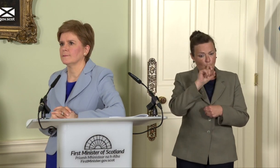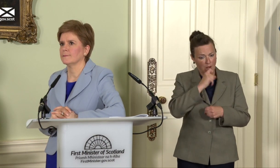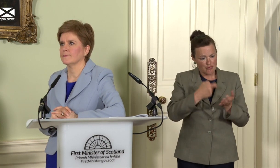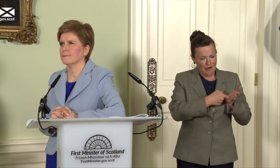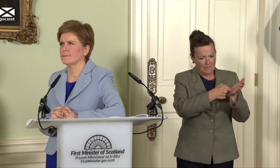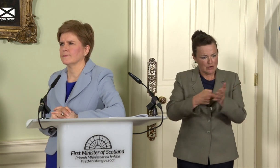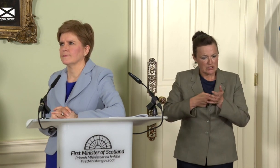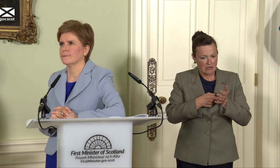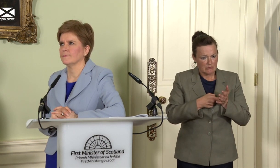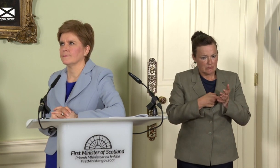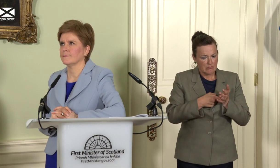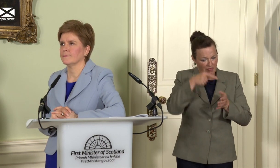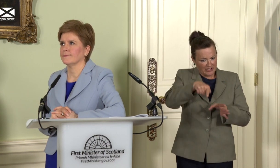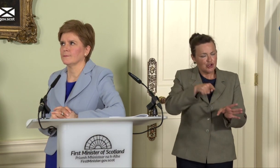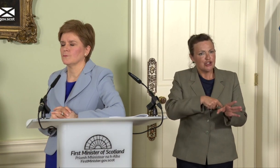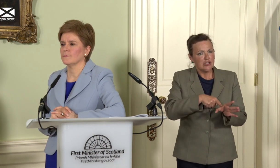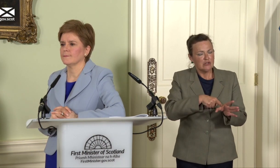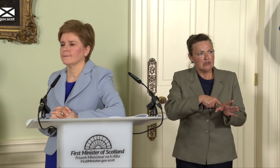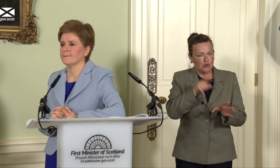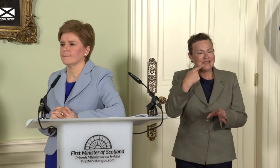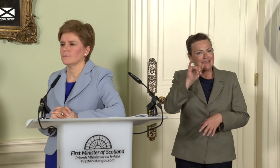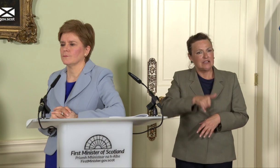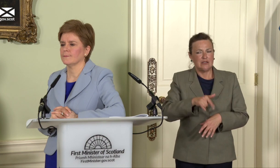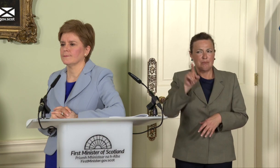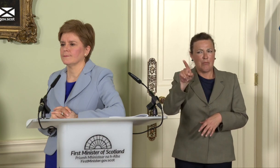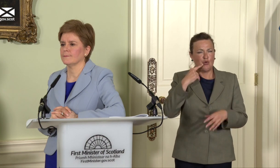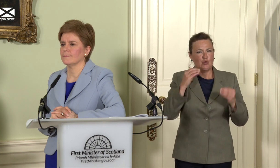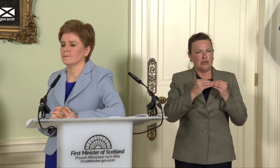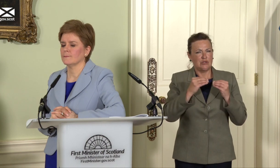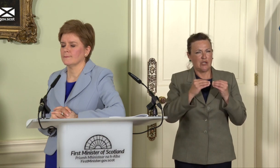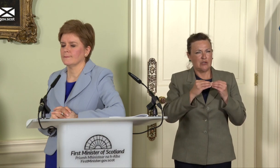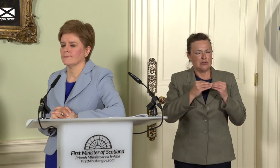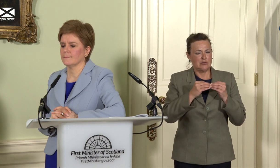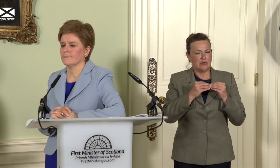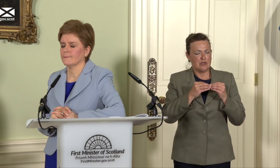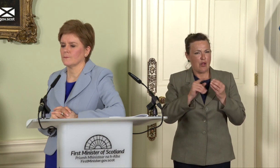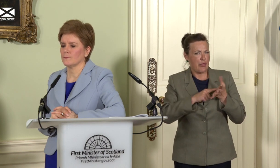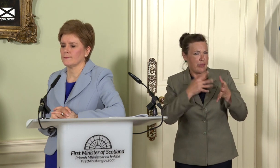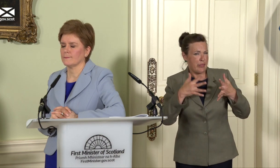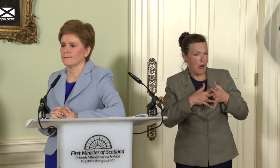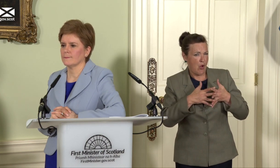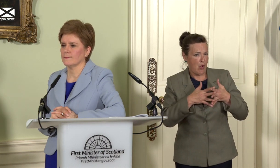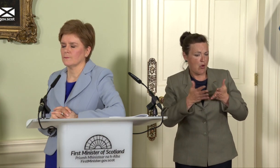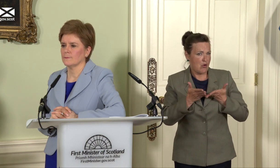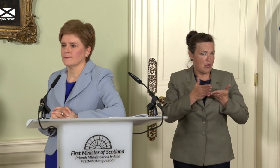said several times today that the law on the issue is uncertain in the absence of a Section 30 order.